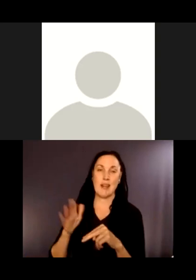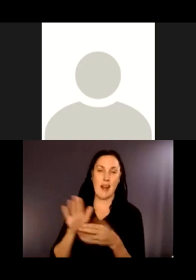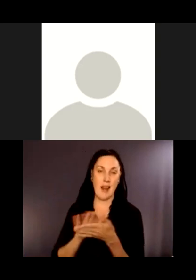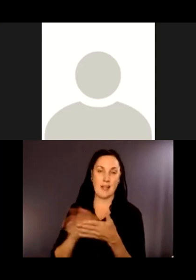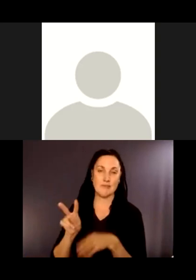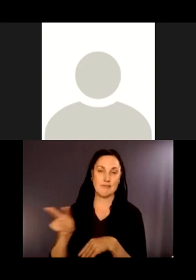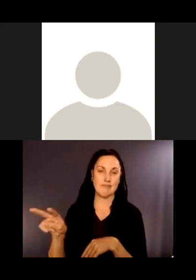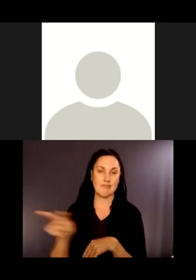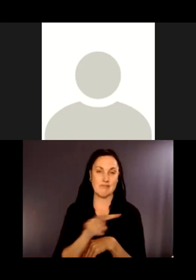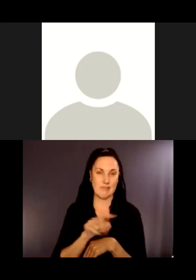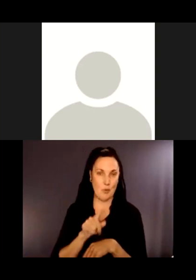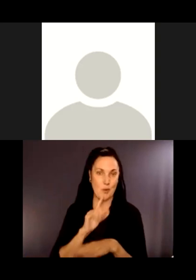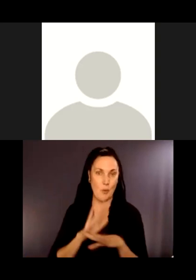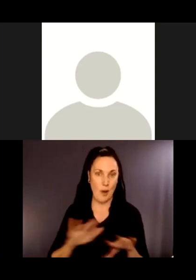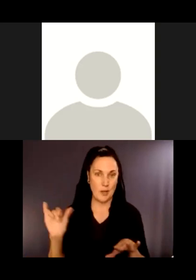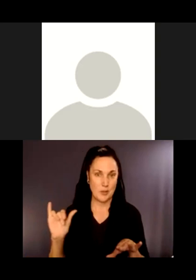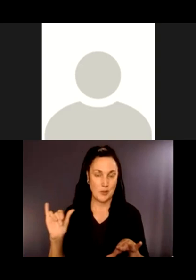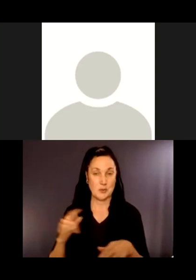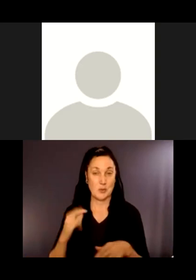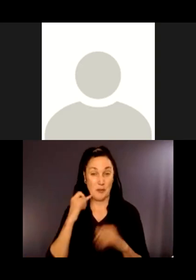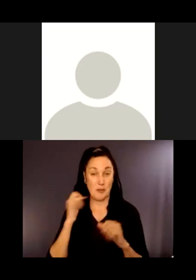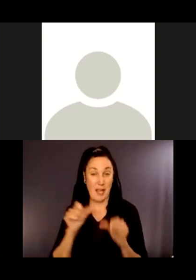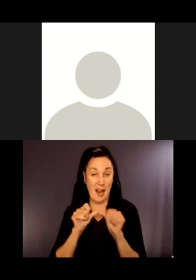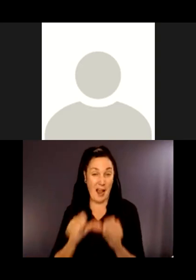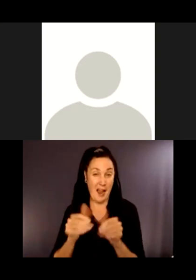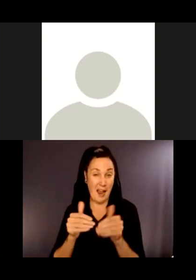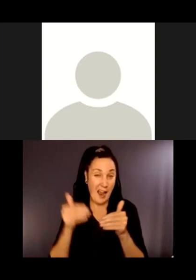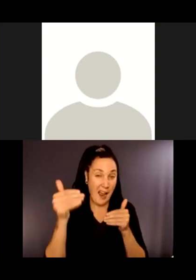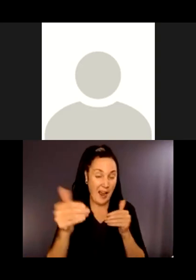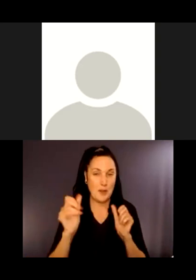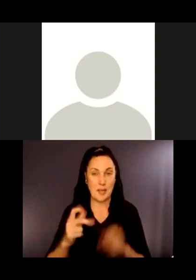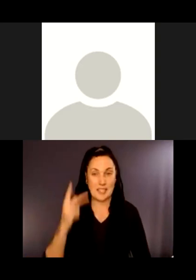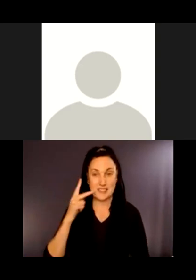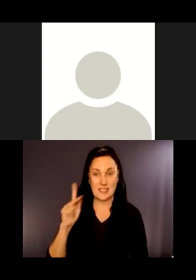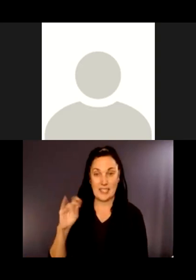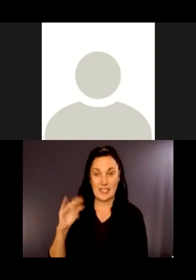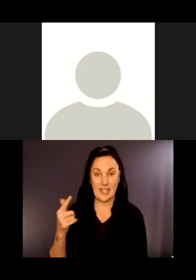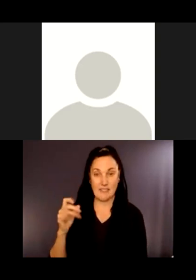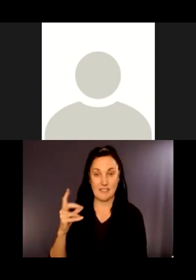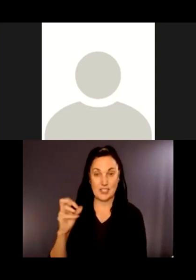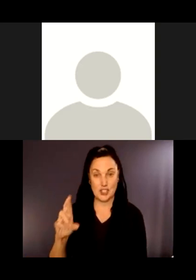So that would be great to get that far. You could see king fishers and salmon in the stream and